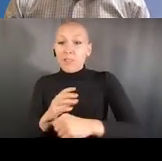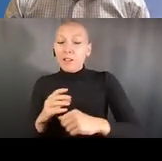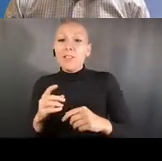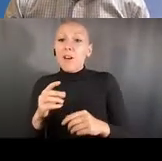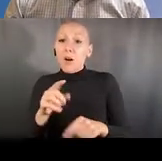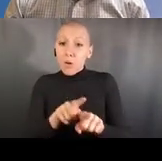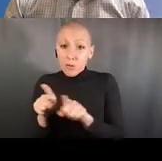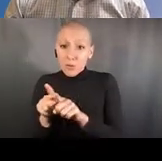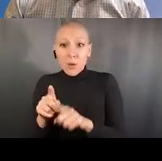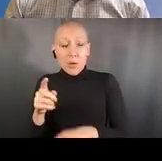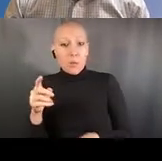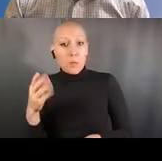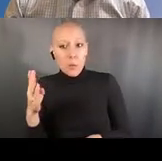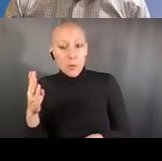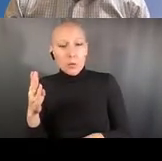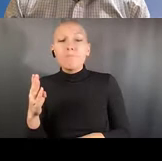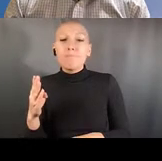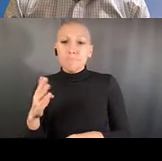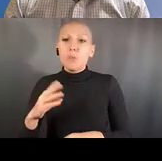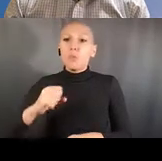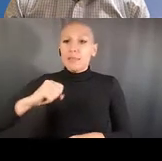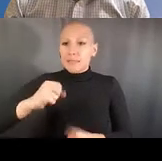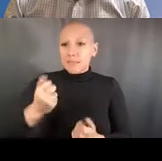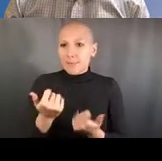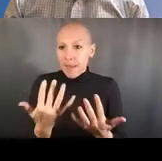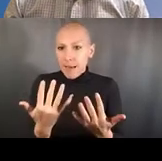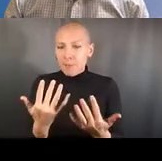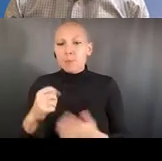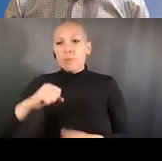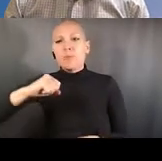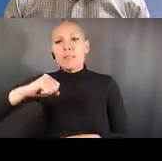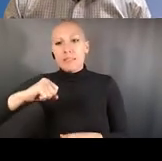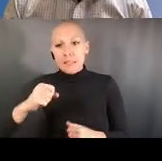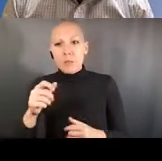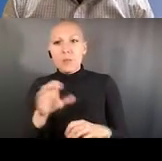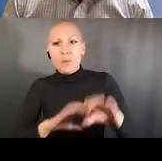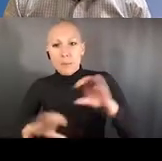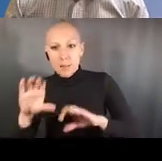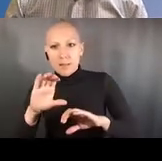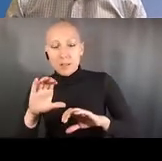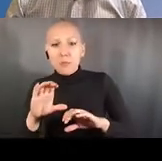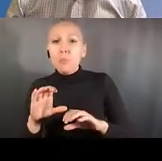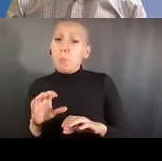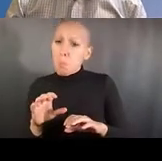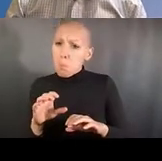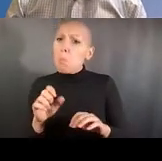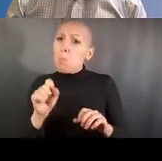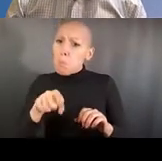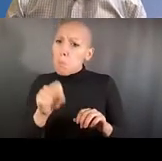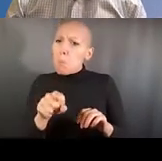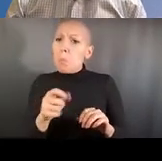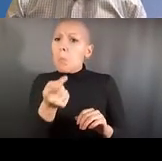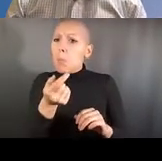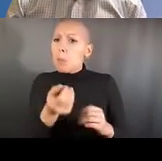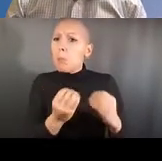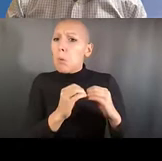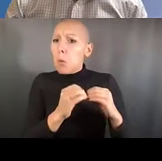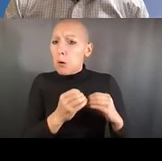and will link to those modules once they're developed, and you can see the link for that there. And it provides a number of other links